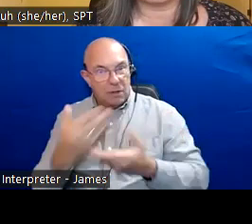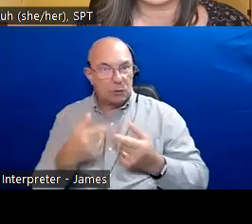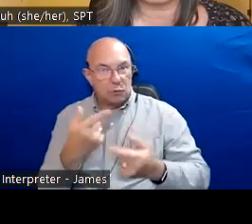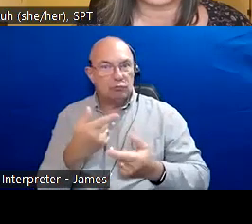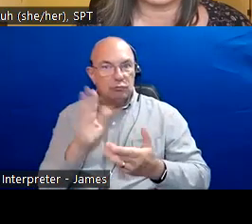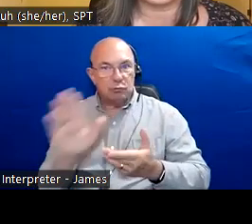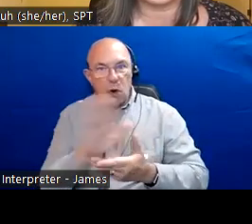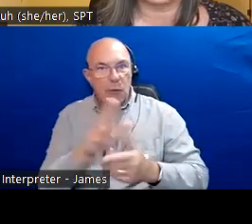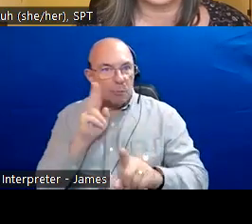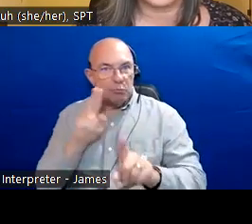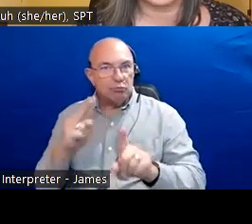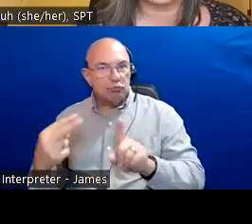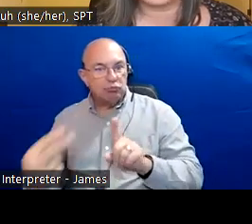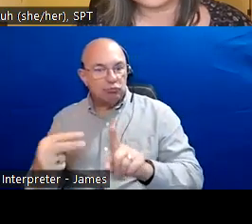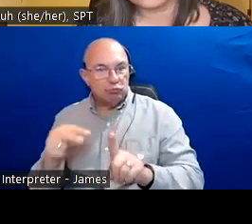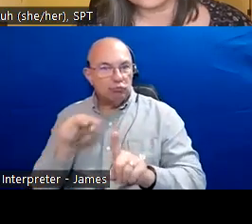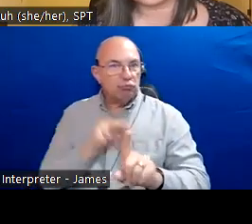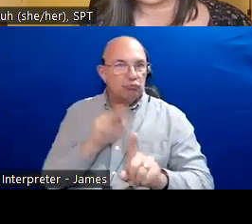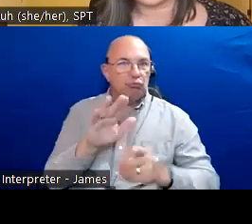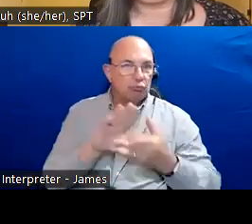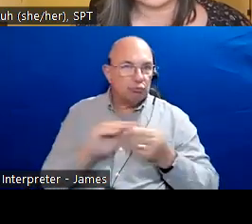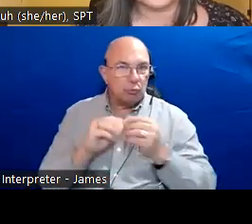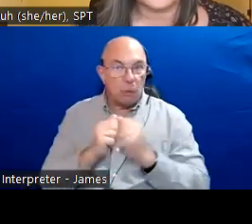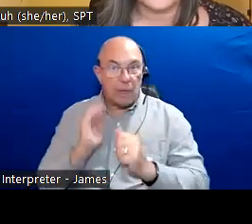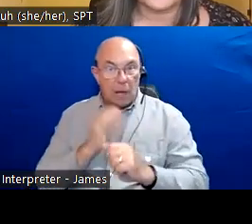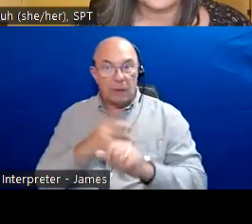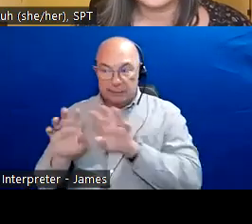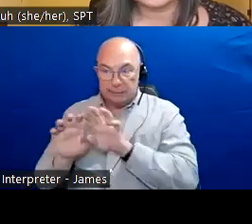The six boroughs of Toronto are covered by Treaty 13, signed with the Mississaugas